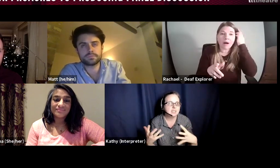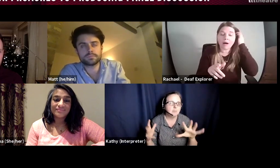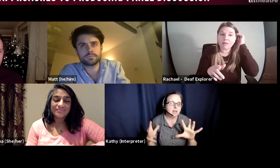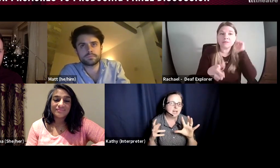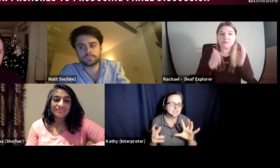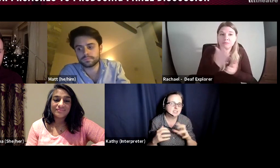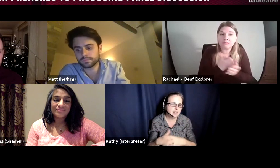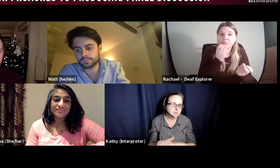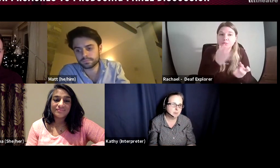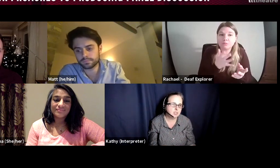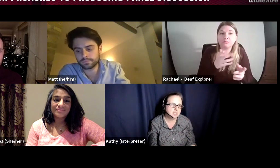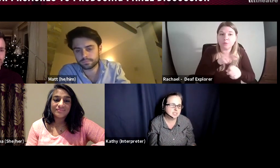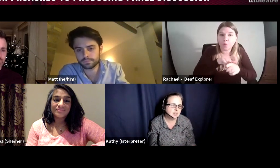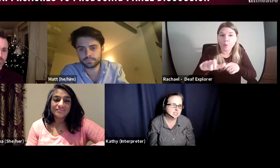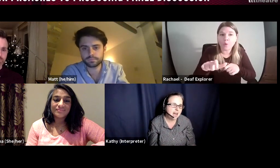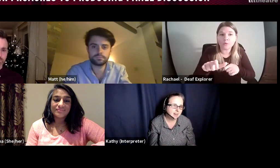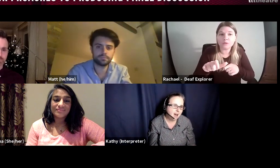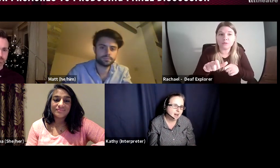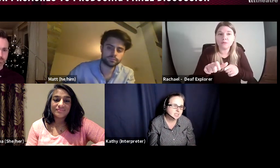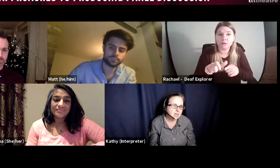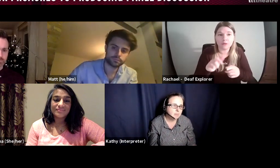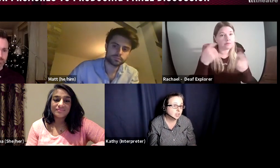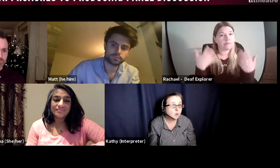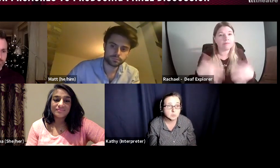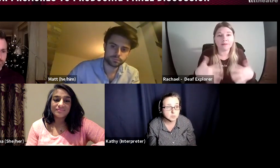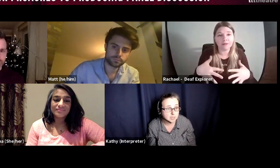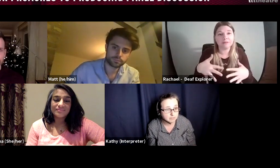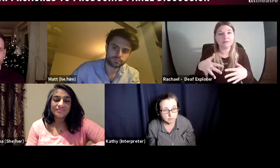But I did not develop my producing skills in that regard. But the course was wonderful,